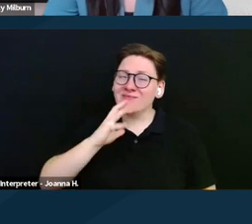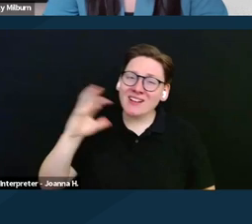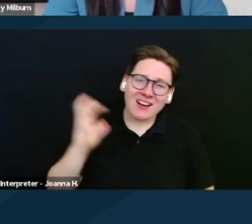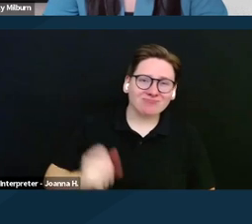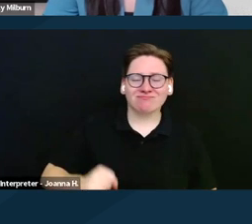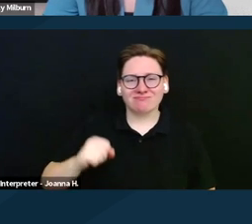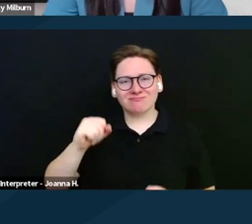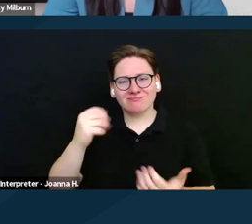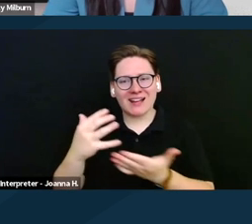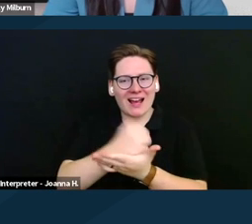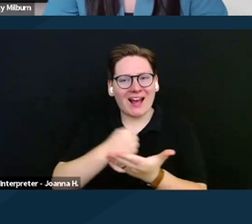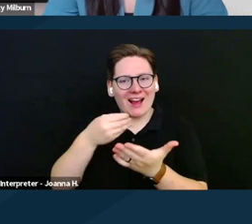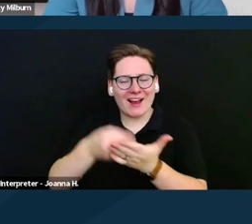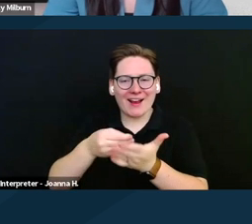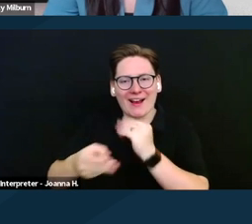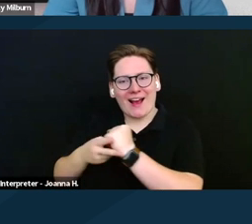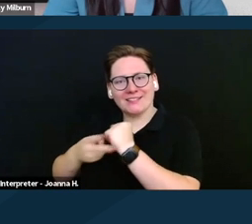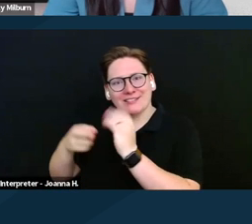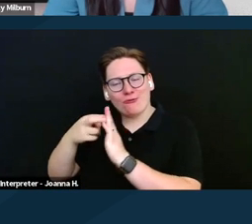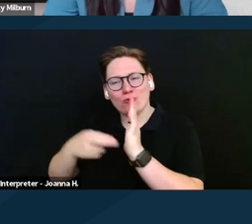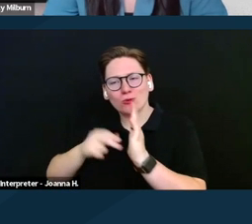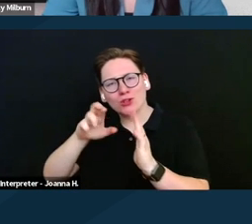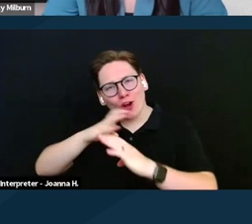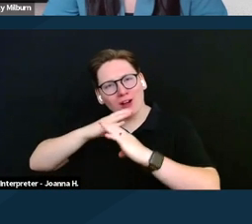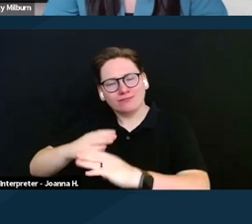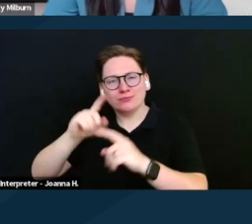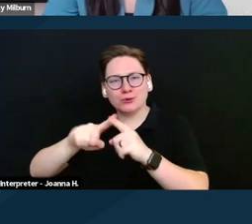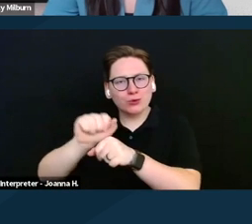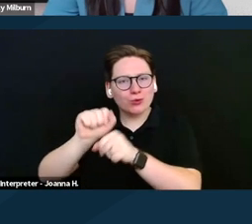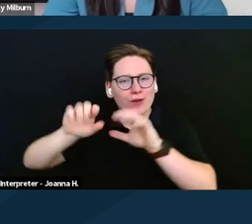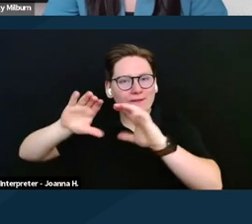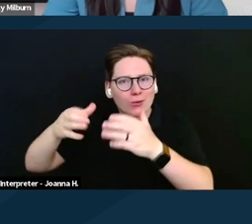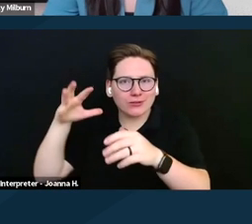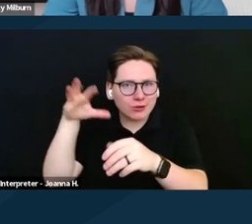are a barrier to workforce participation and building emergency savings.